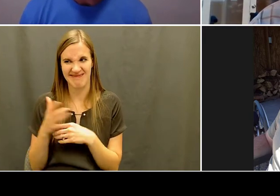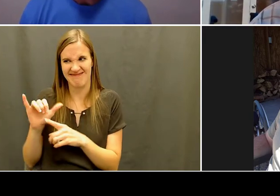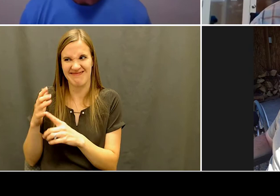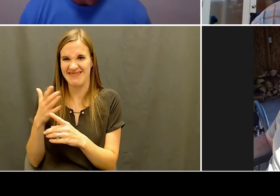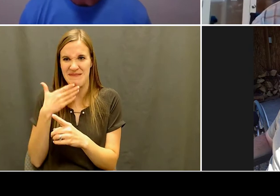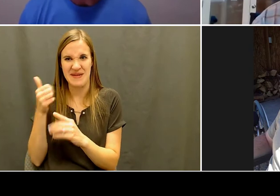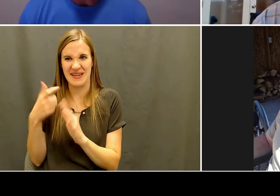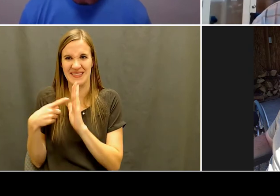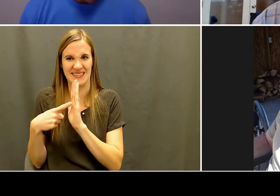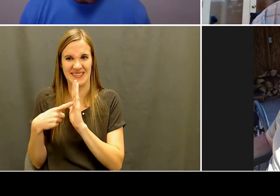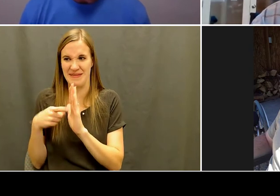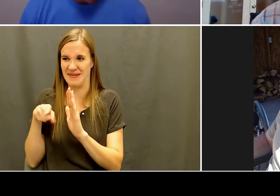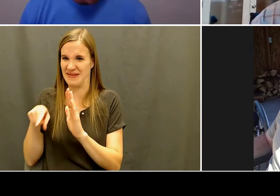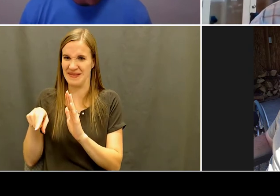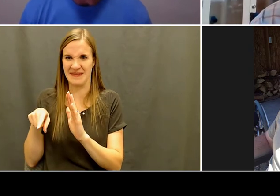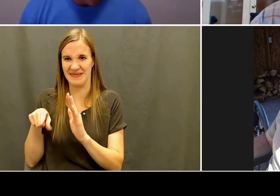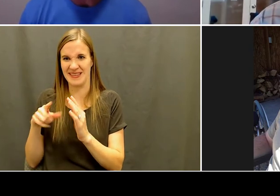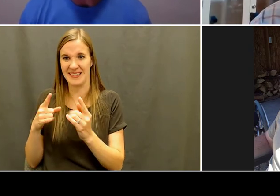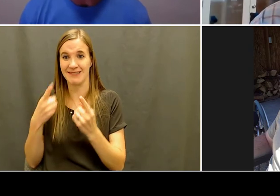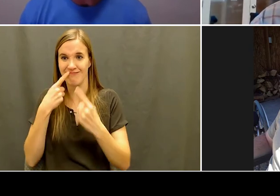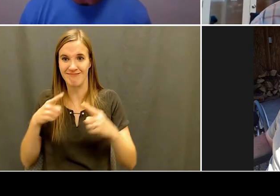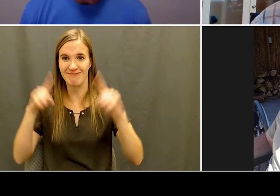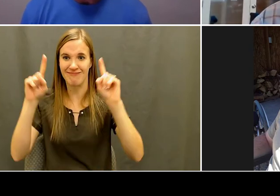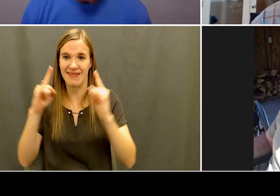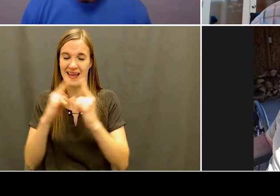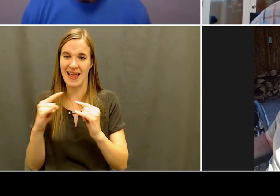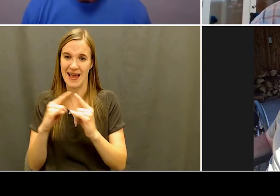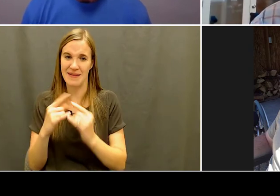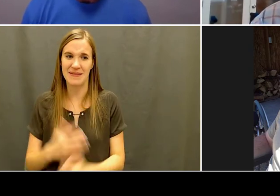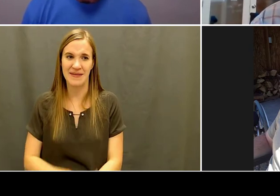Kelly: You were, were you seven years old then when you started?